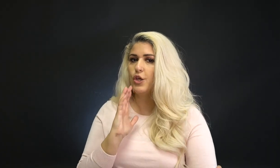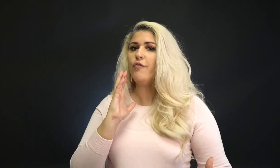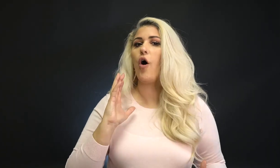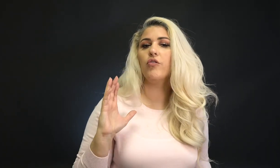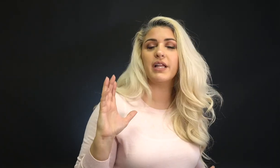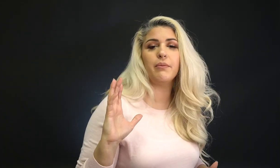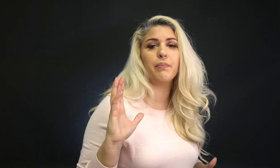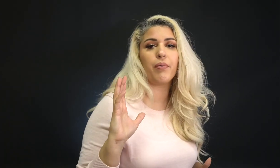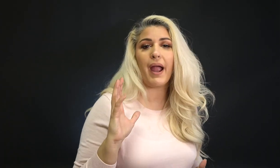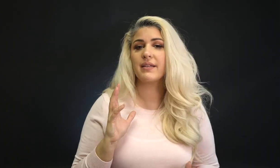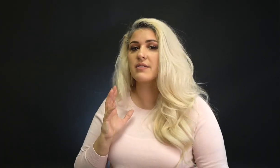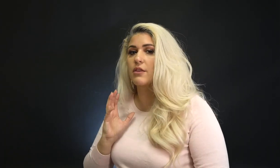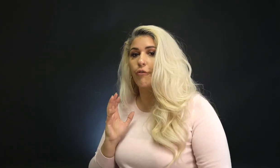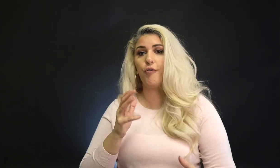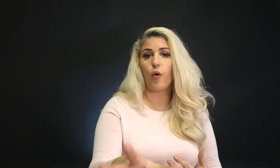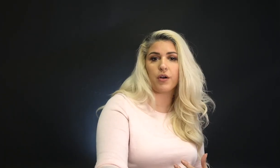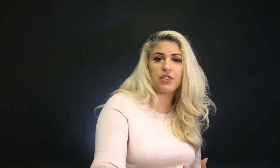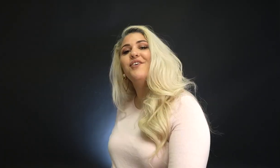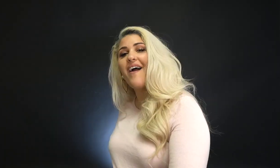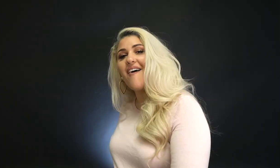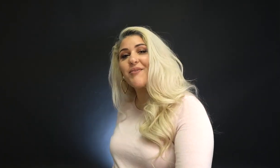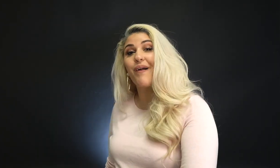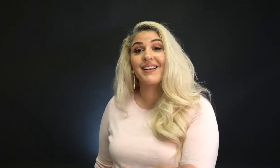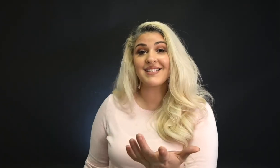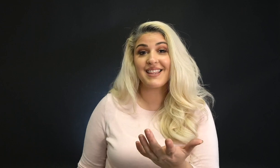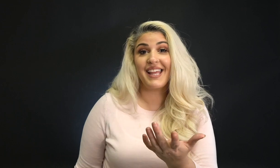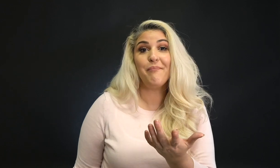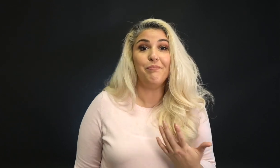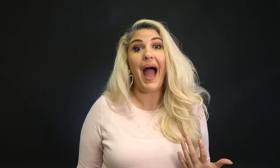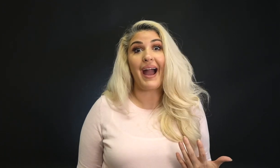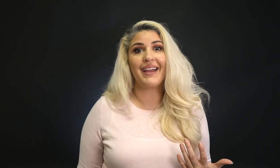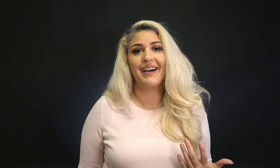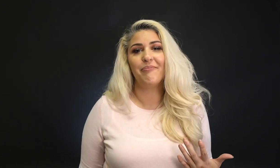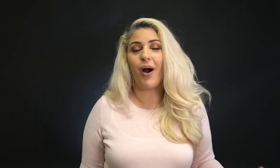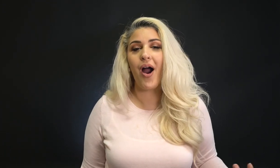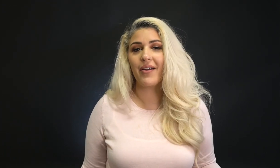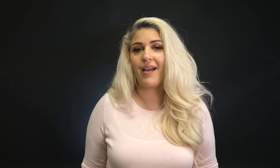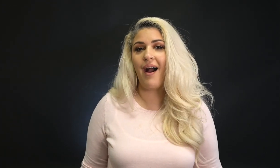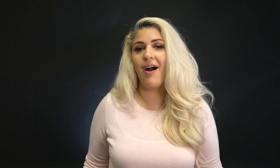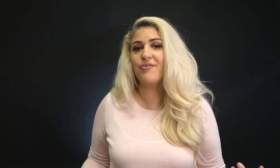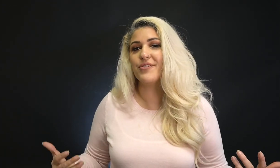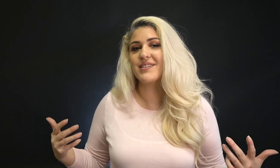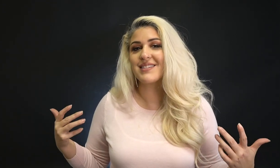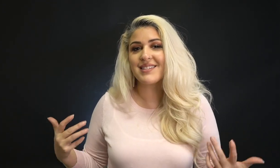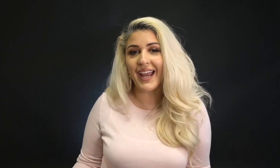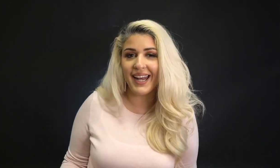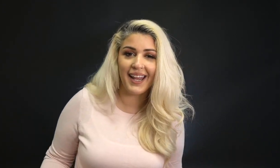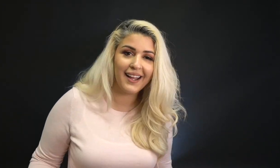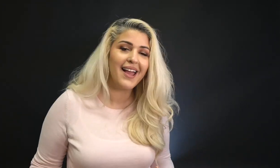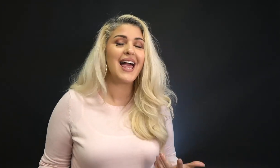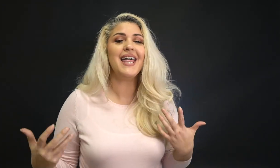You've only practiced the forth. You haven't practiced the back part of signing.